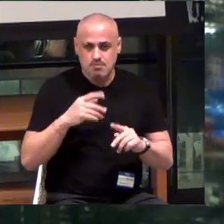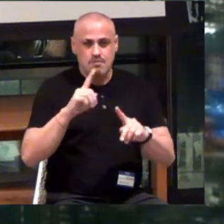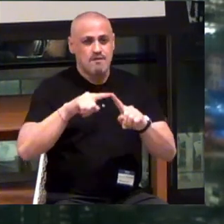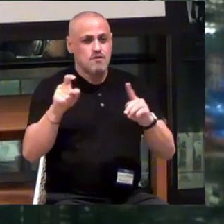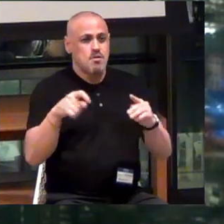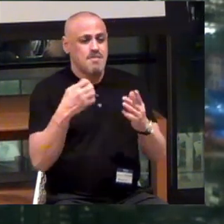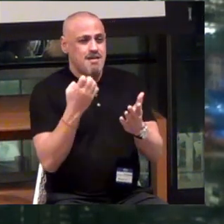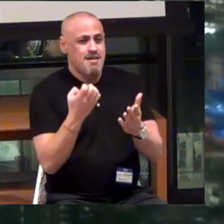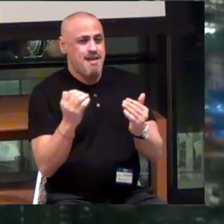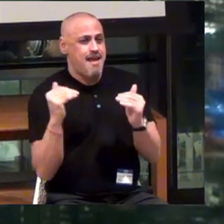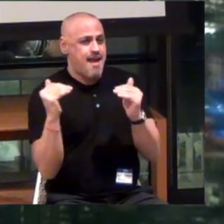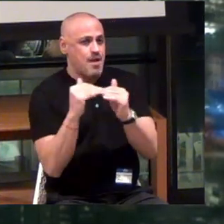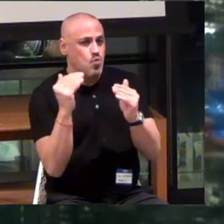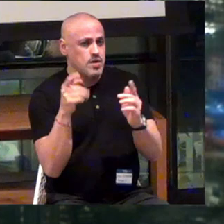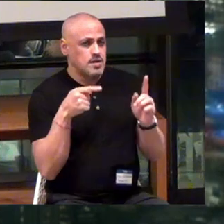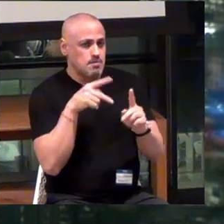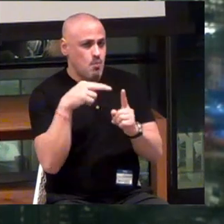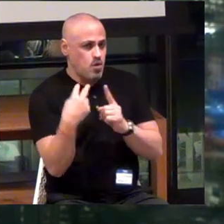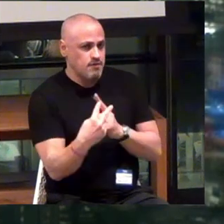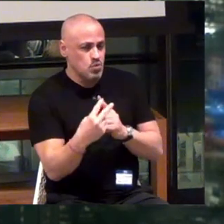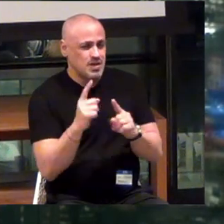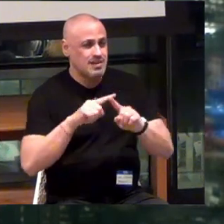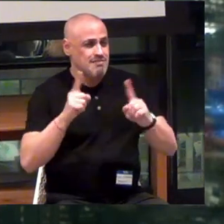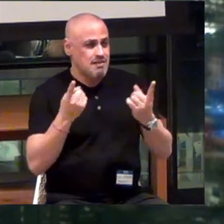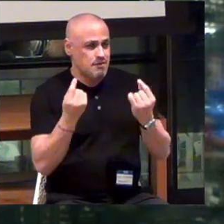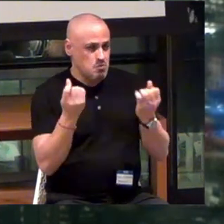Can we do something a little bit different? This is where we're like...